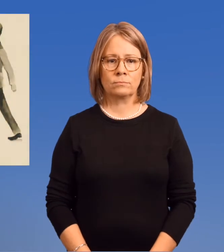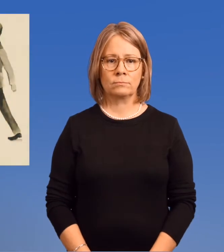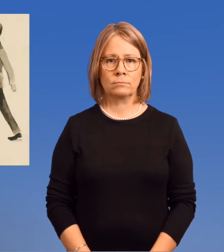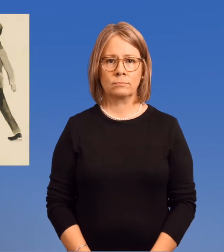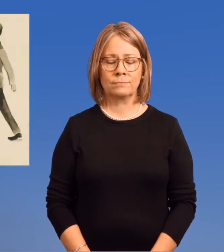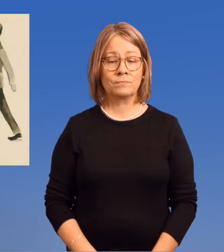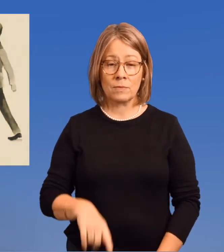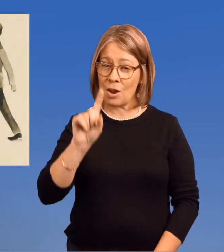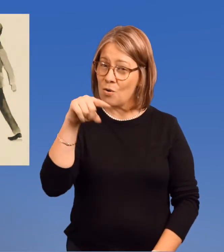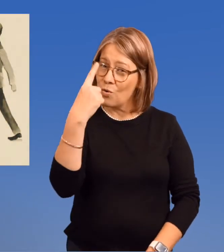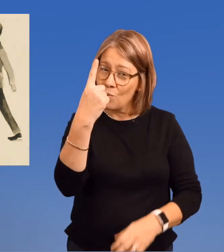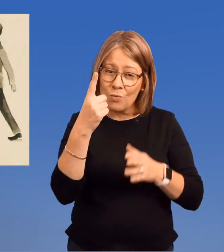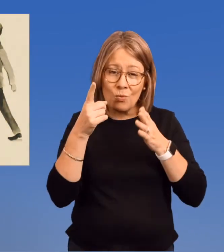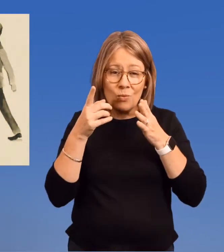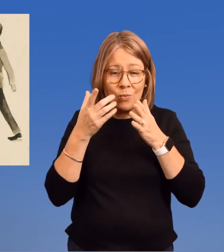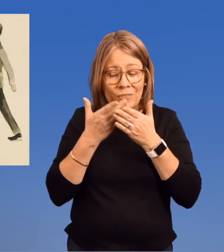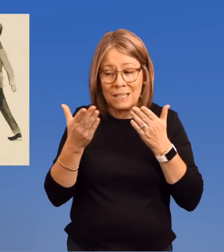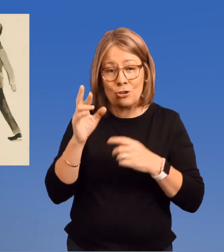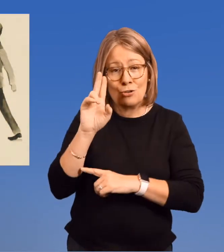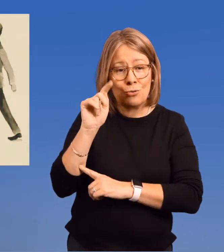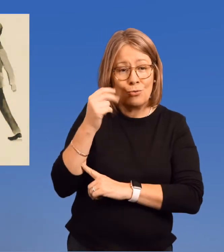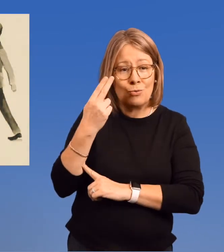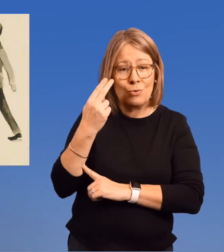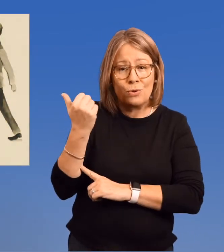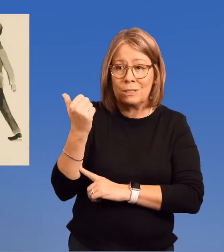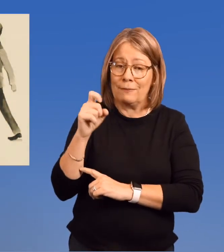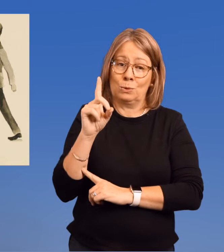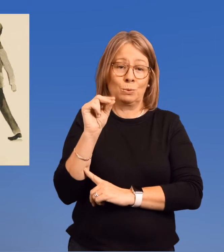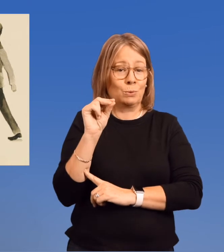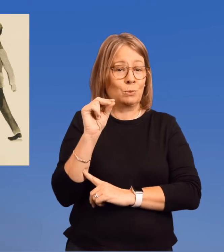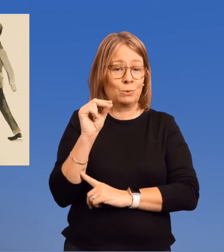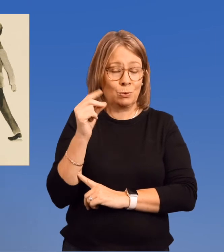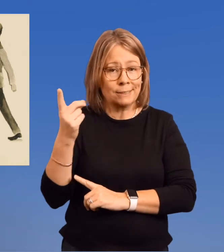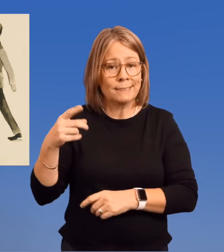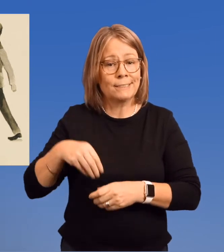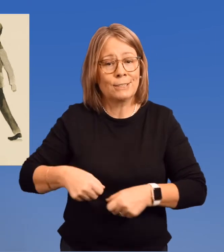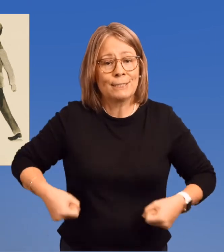There was only one thing for Ruth to do.